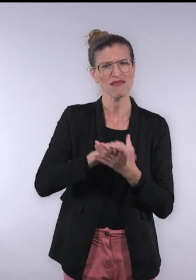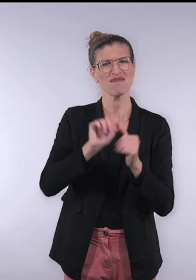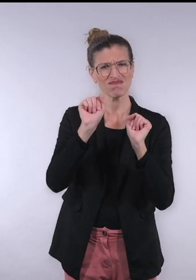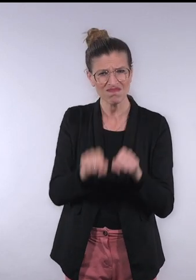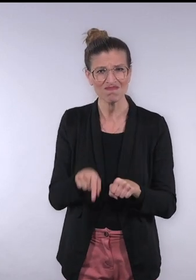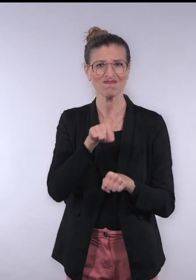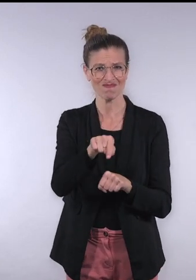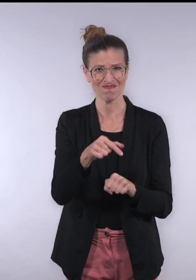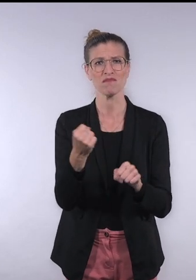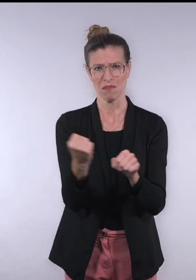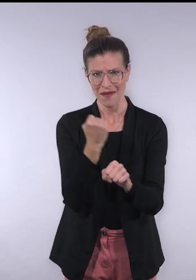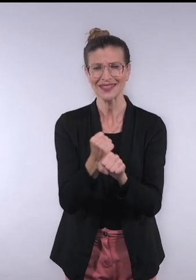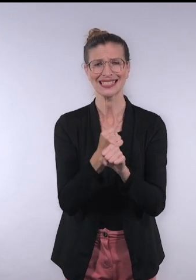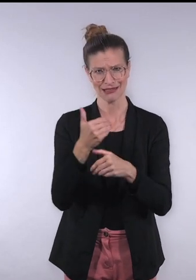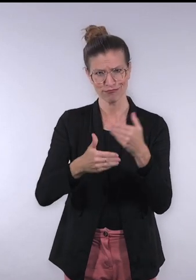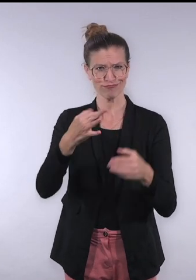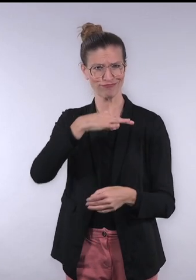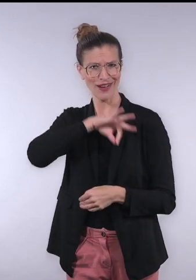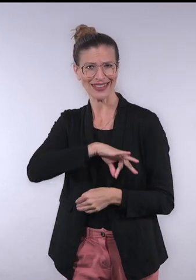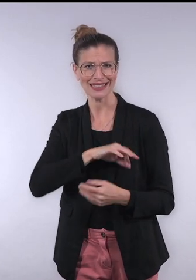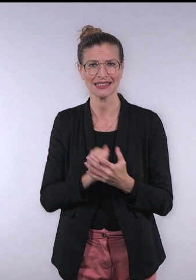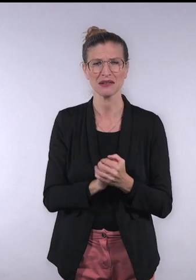We believe that the service providers,